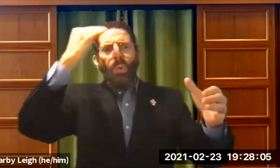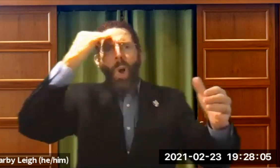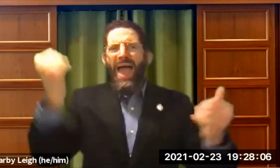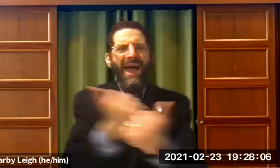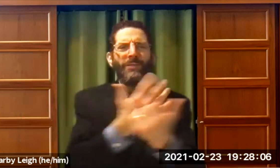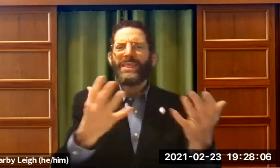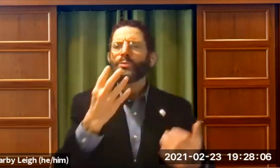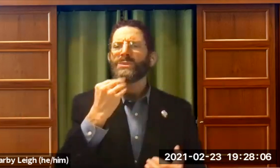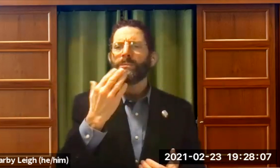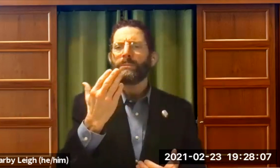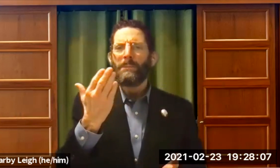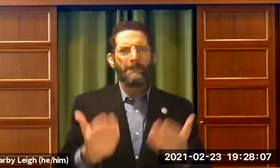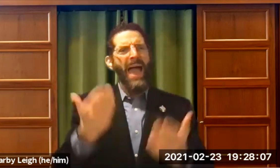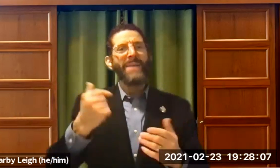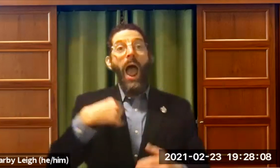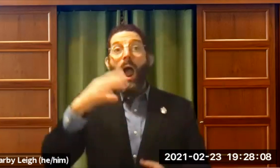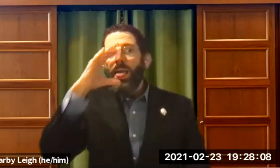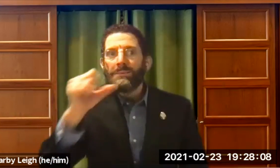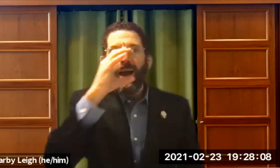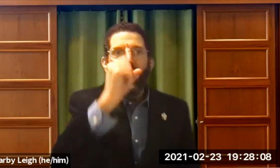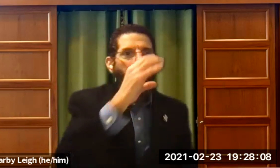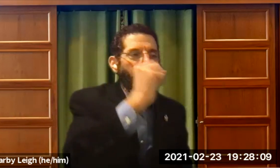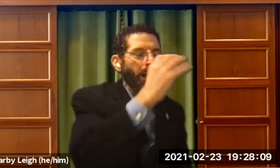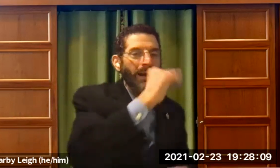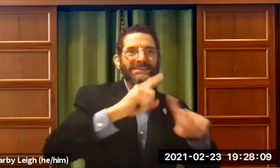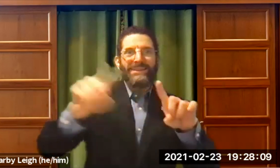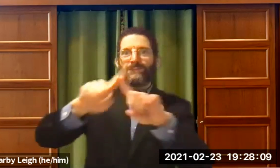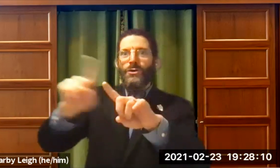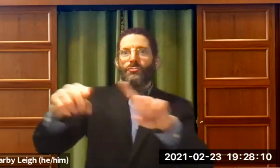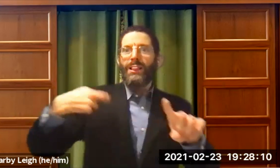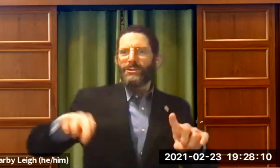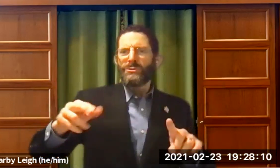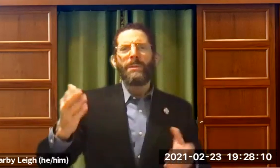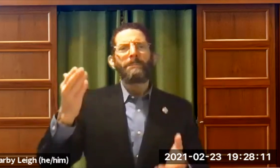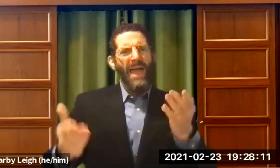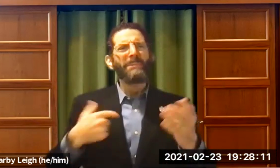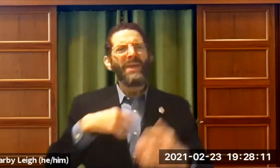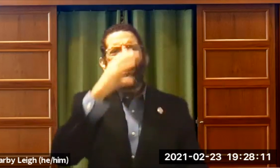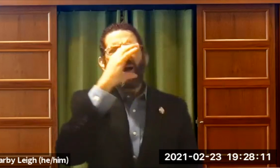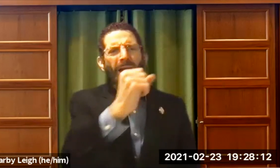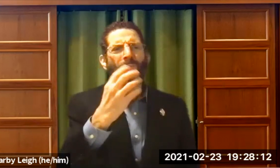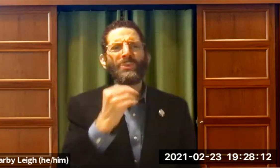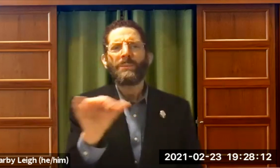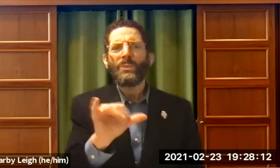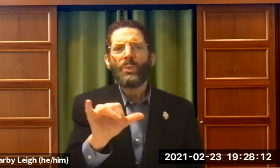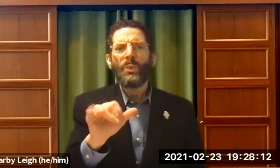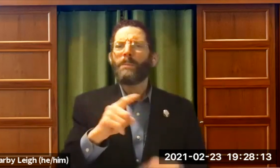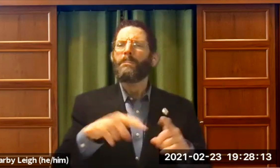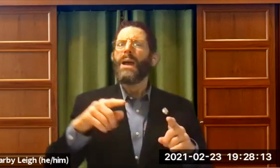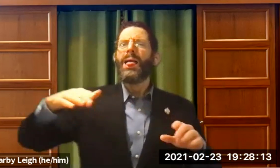I thought maybe I didn't know everything about Judaism. Maybe I was fascinated with all these other religions but maybe I